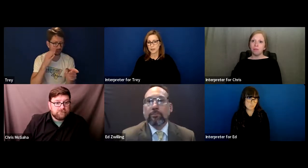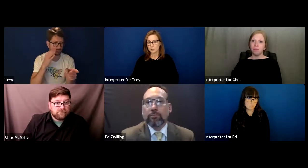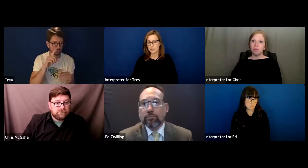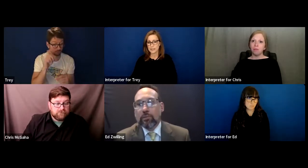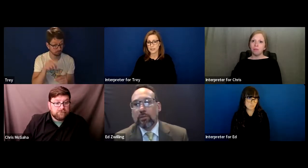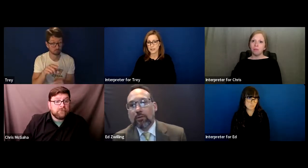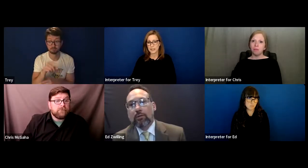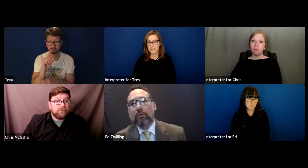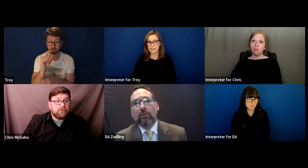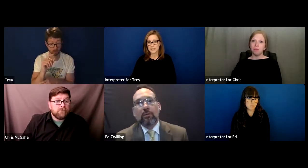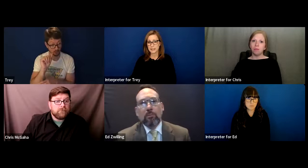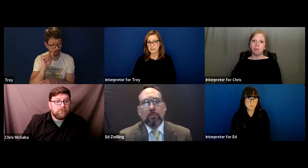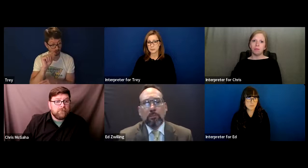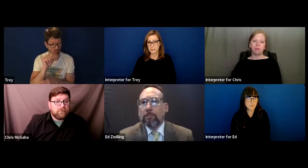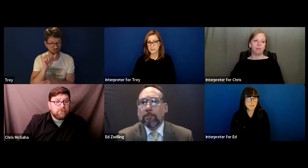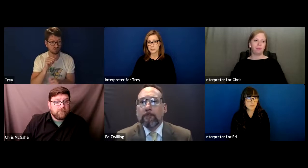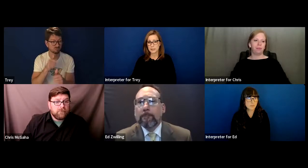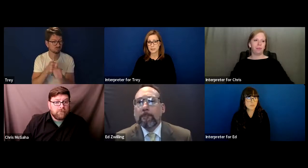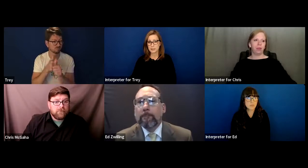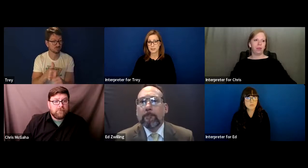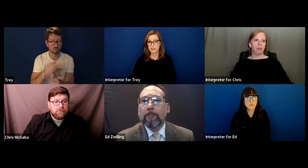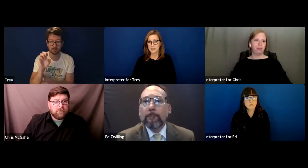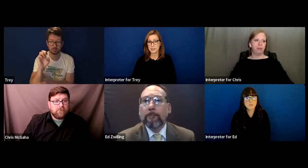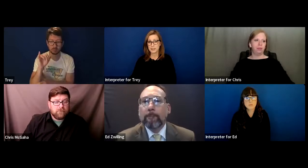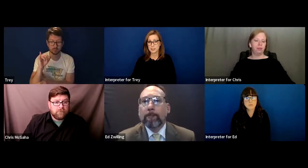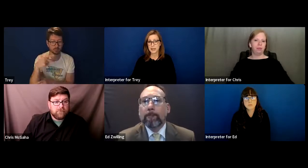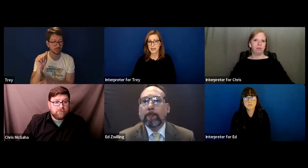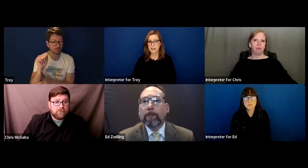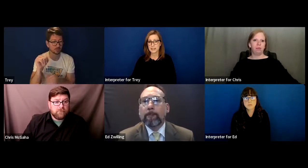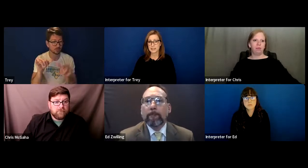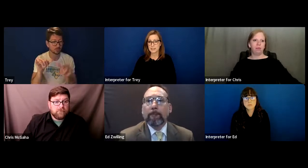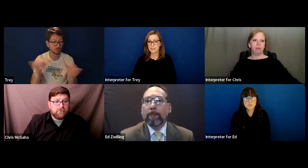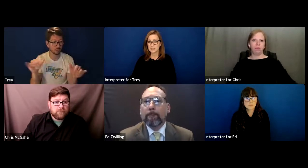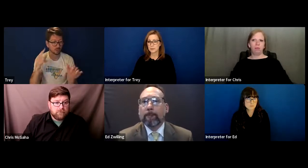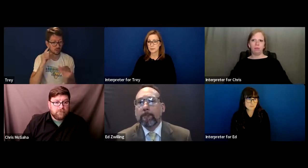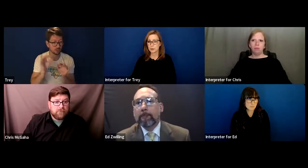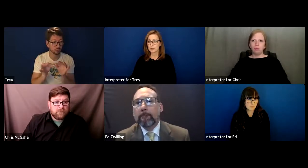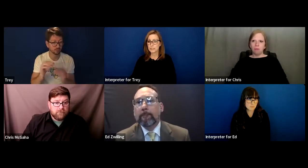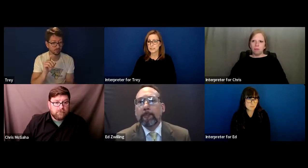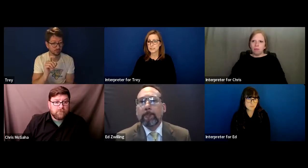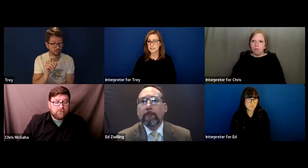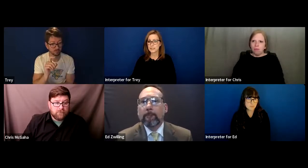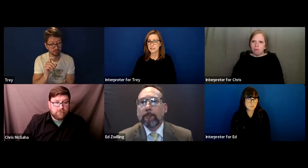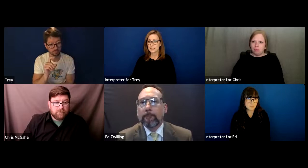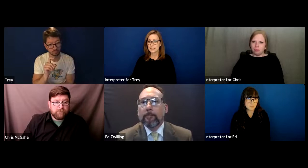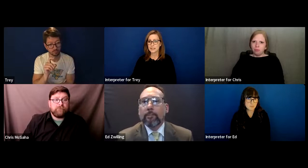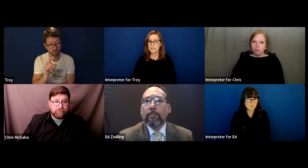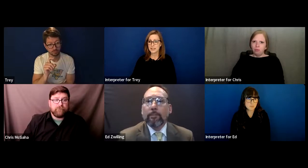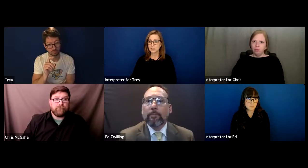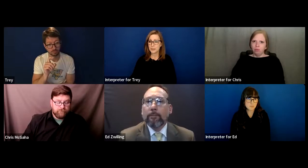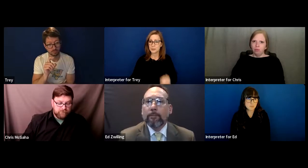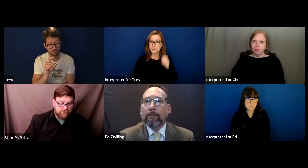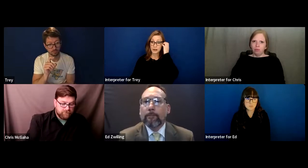I noticed Andy mentioned something here in the chat for Chris, saying does Alabama not